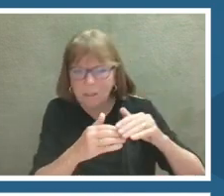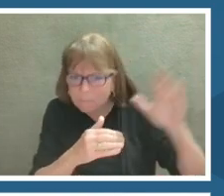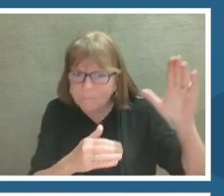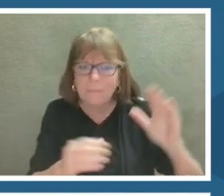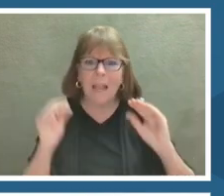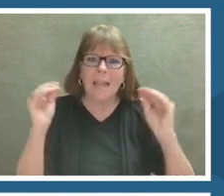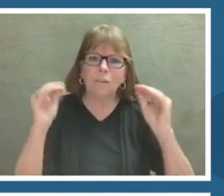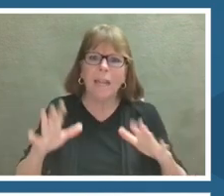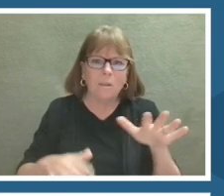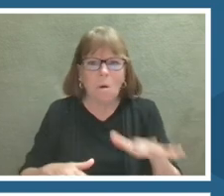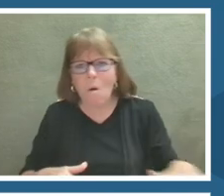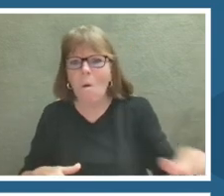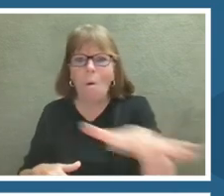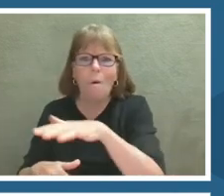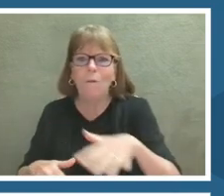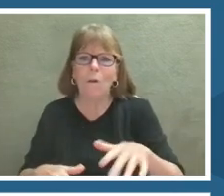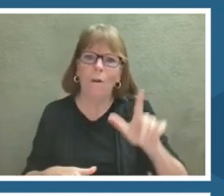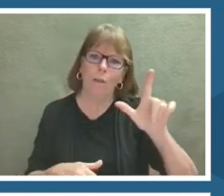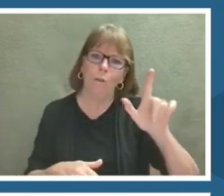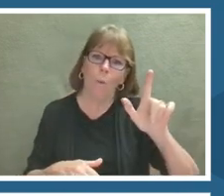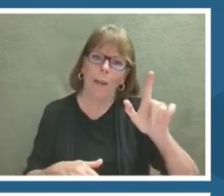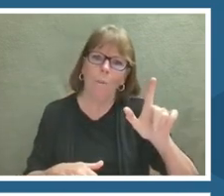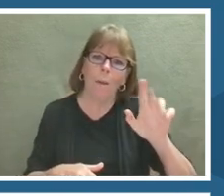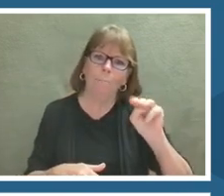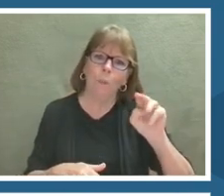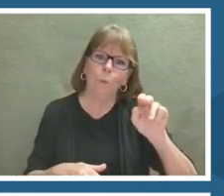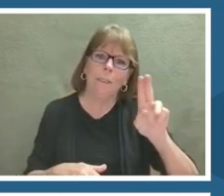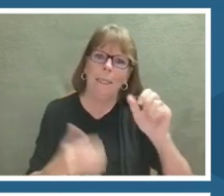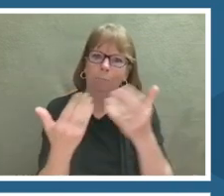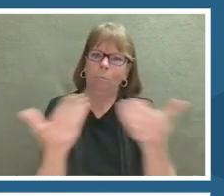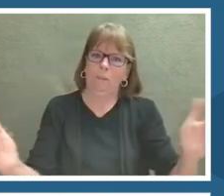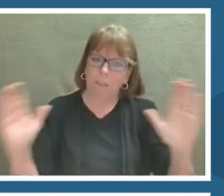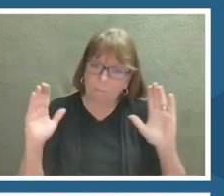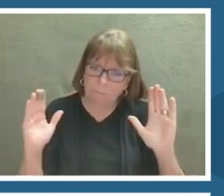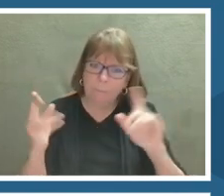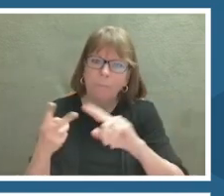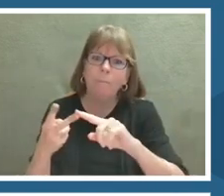our 21 museums. Our research centers and national zoo.